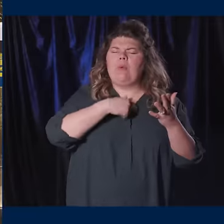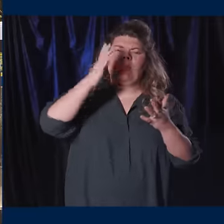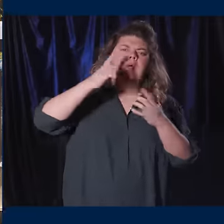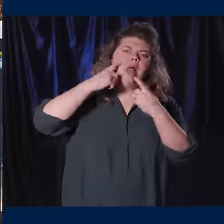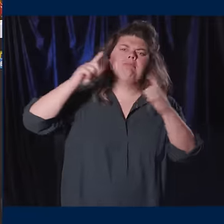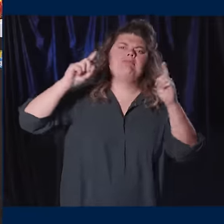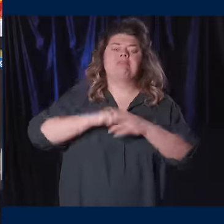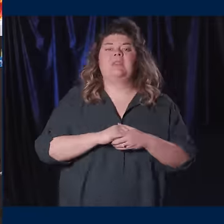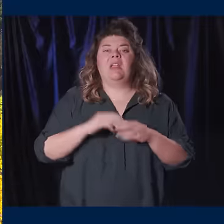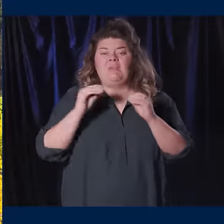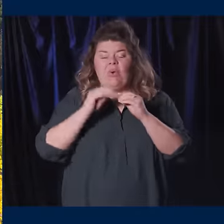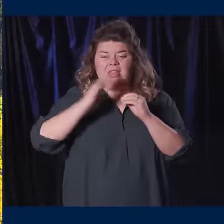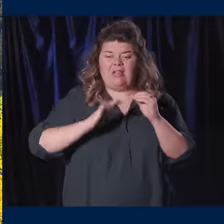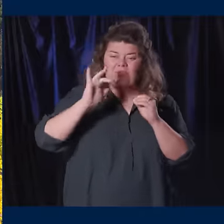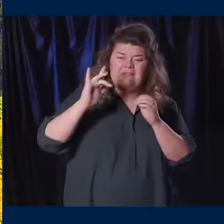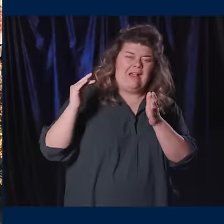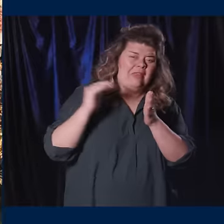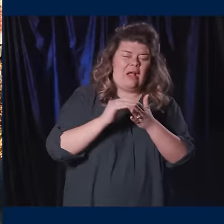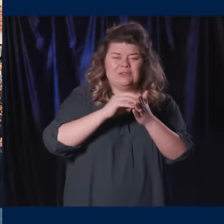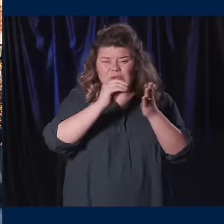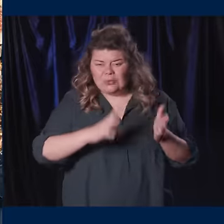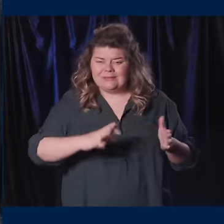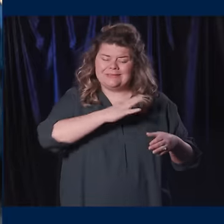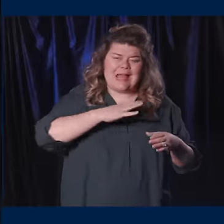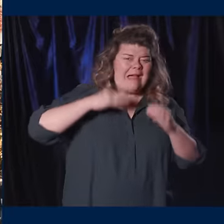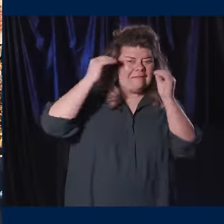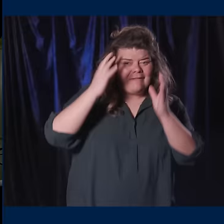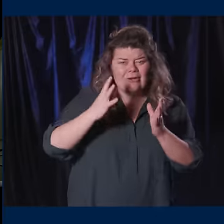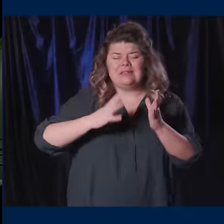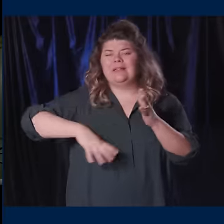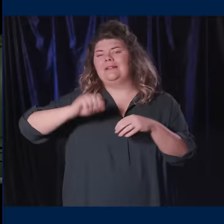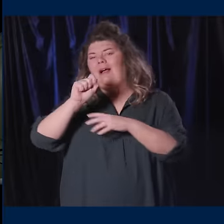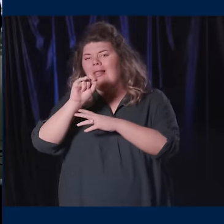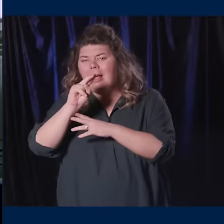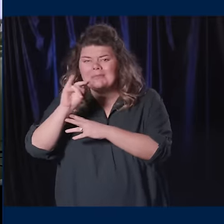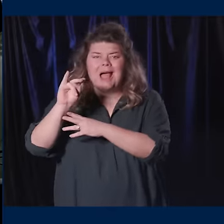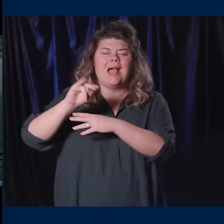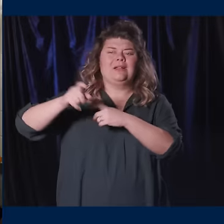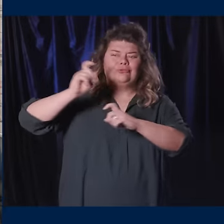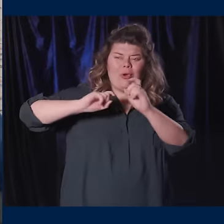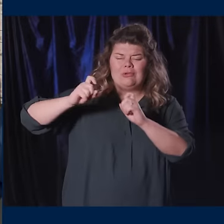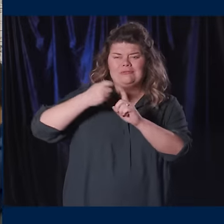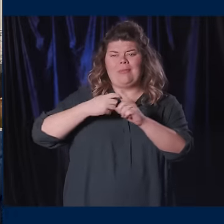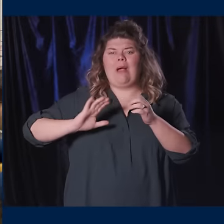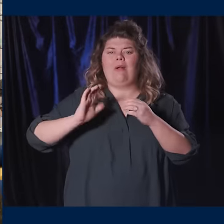More than 25,000 students, faculty, staff, alumni, donors and members of our local community have engaged